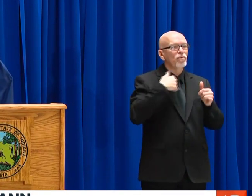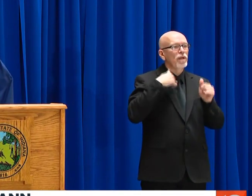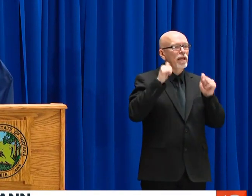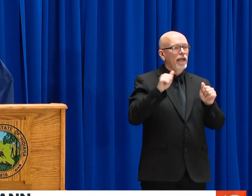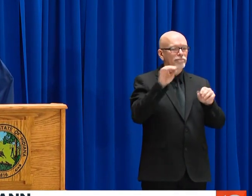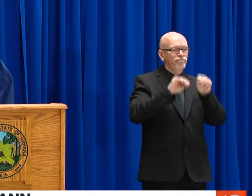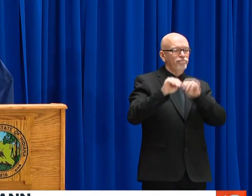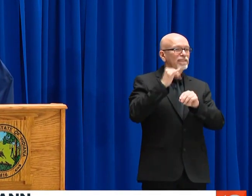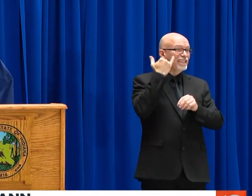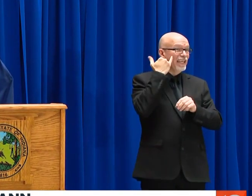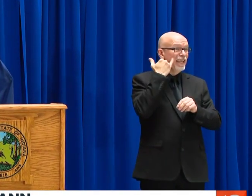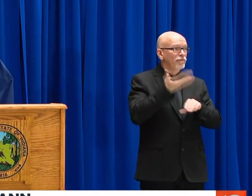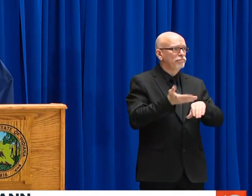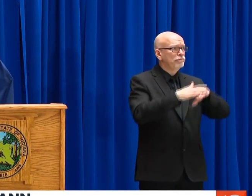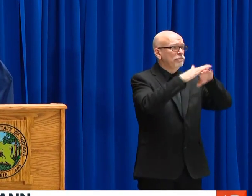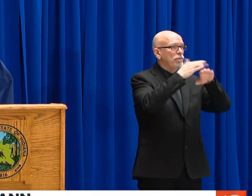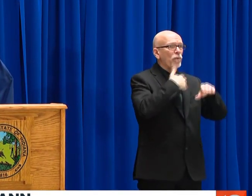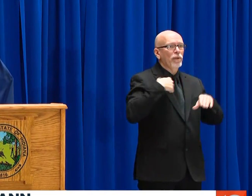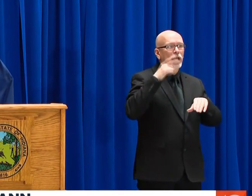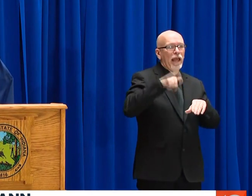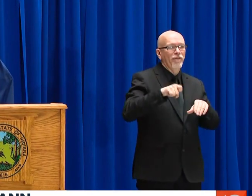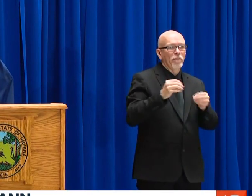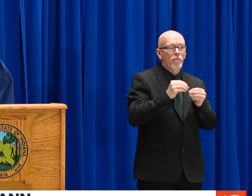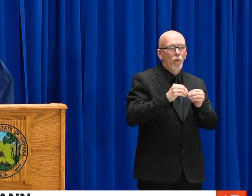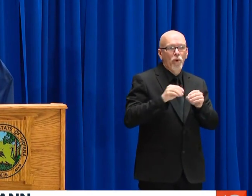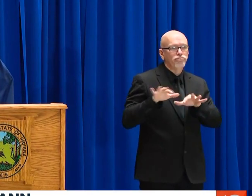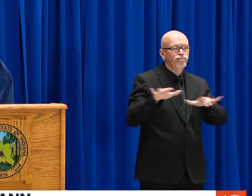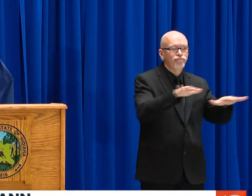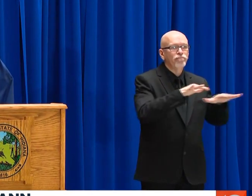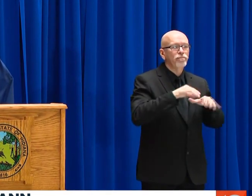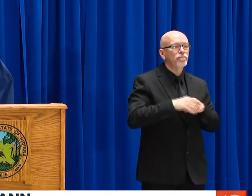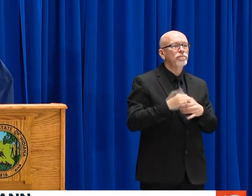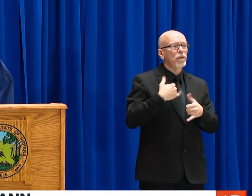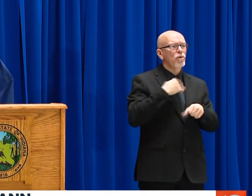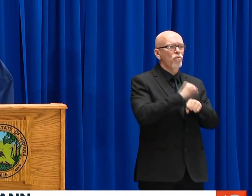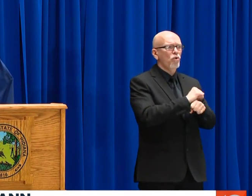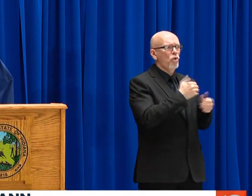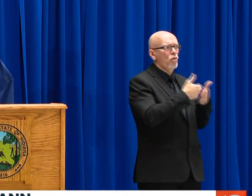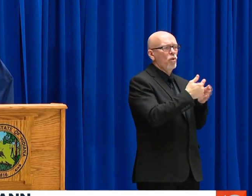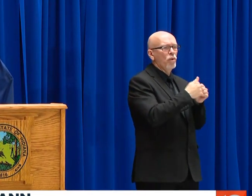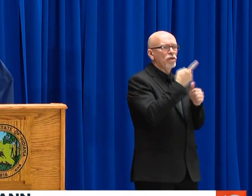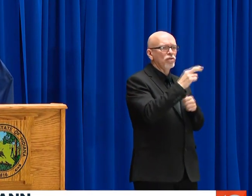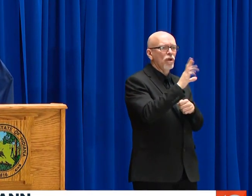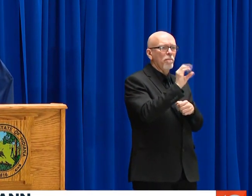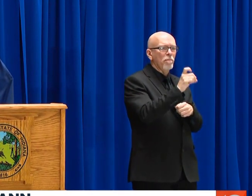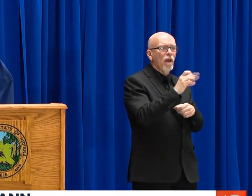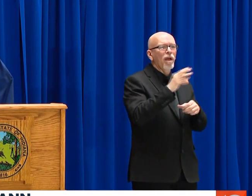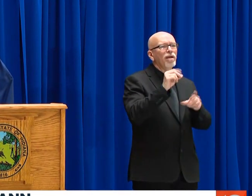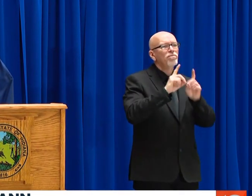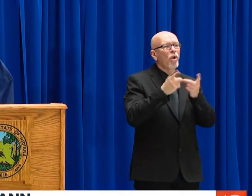PROVIDER AGENCIES ALLOWING FOR NONTRADITIONAL THROUGH CONFIGURE VAGUSES AND STAFFING PATTERNS SHOULD THE SURGE CAPACITY